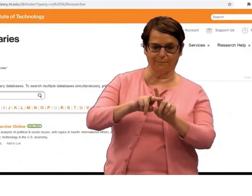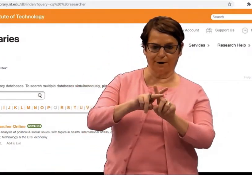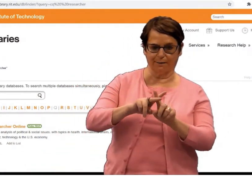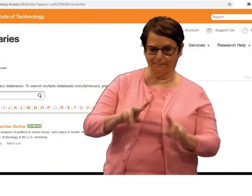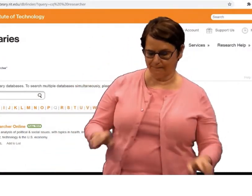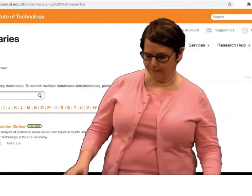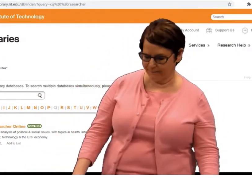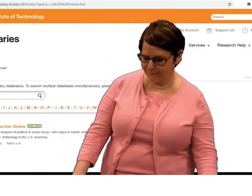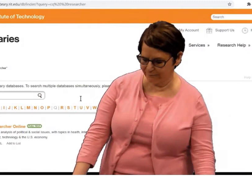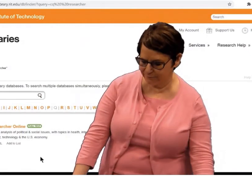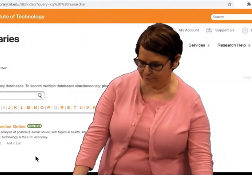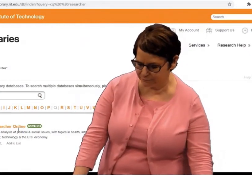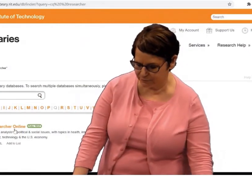You will see that title come up.